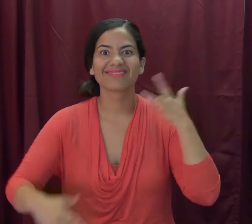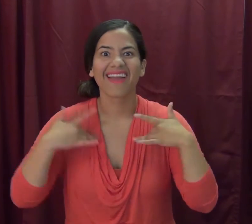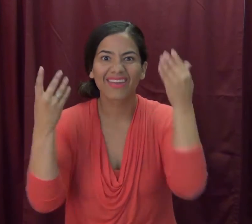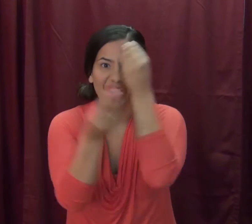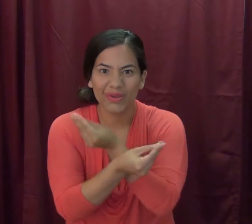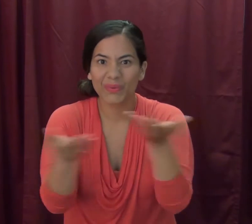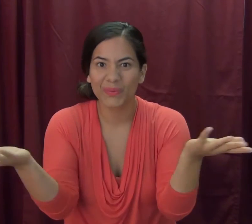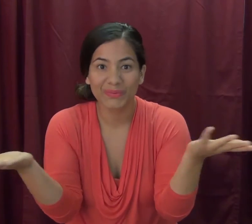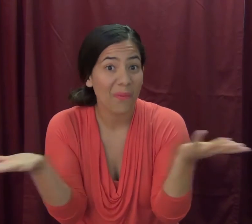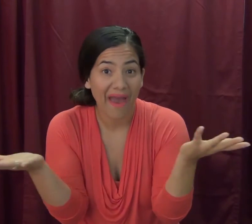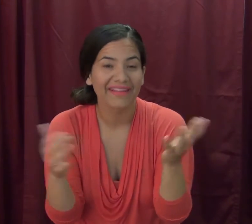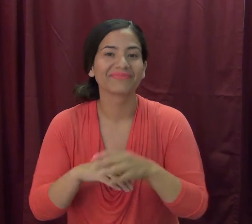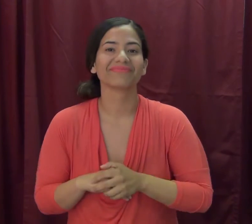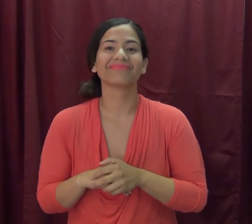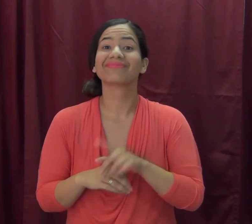We have exciting news for you all!